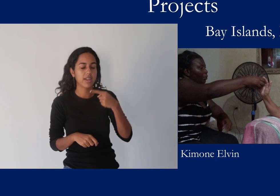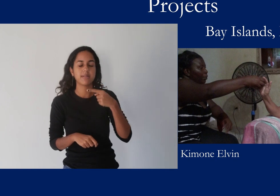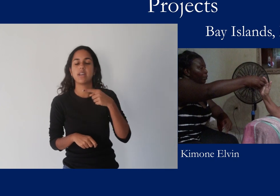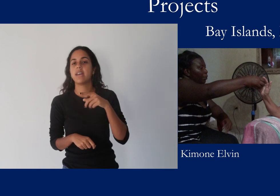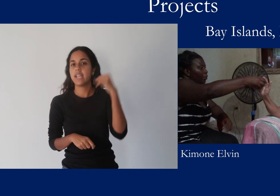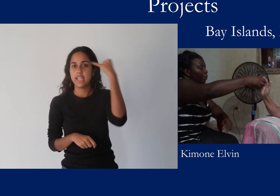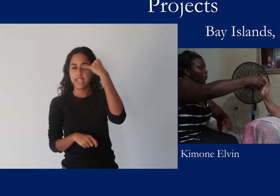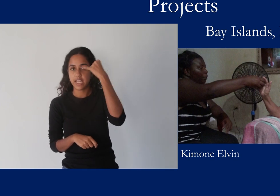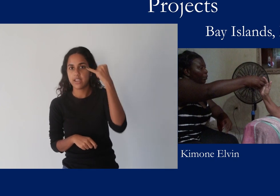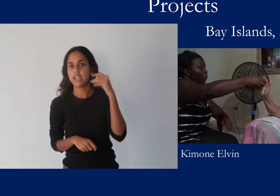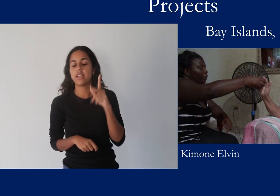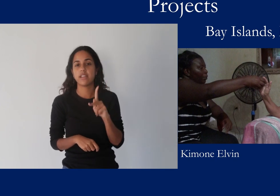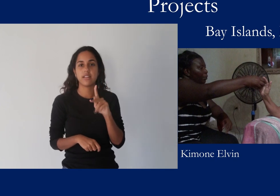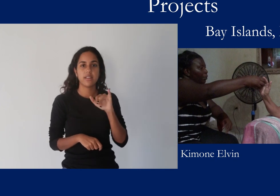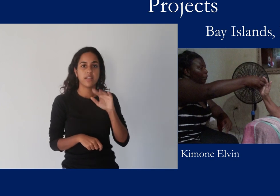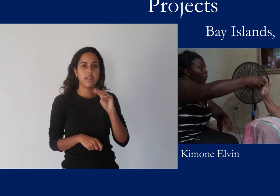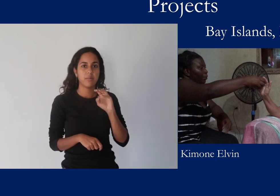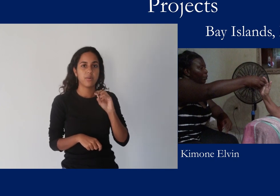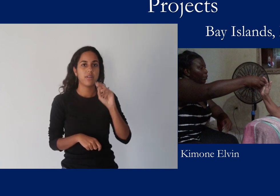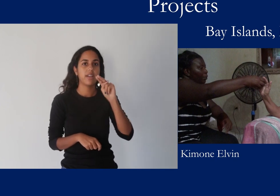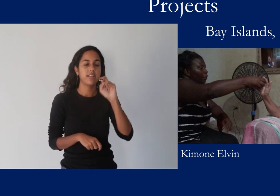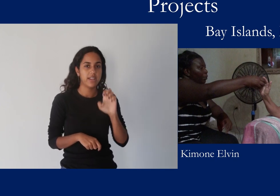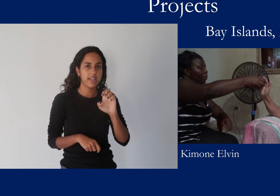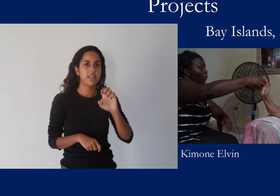and Ian and Kimon Elvin, who are both deaf.